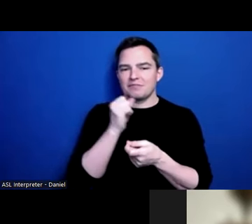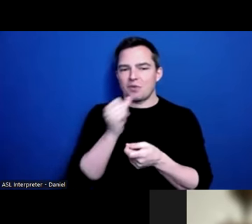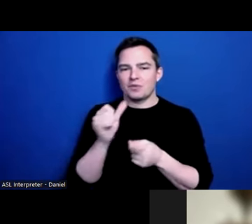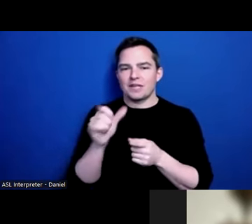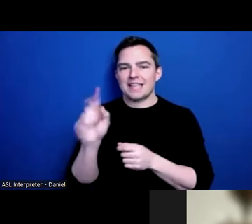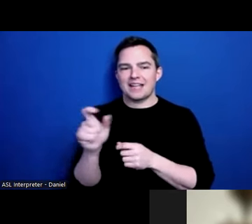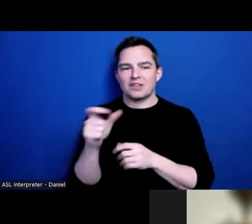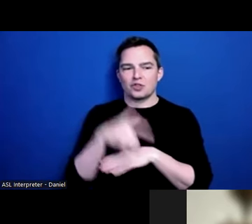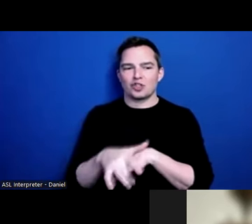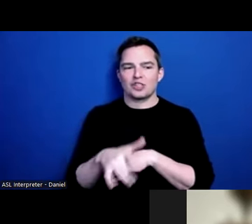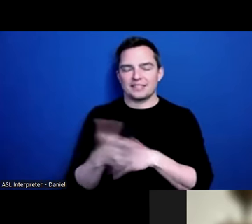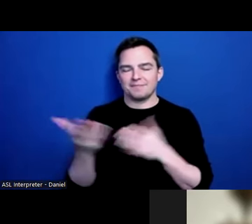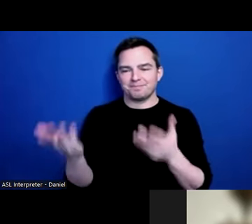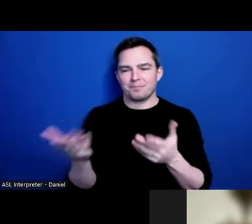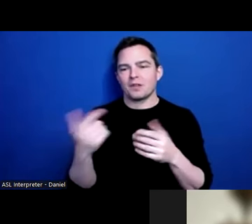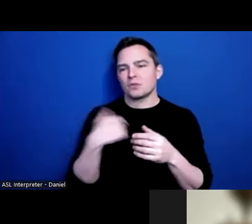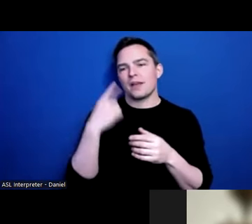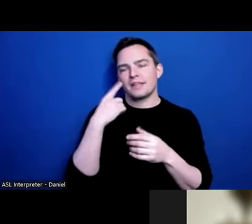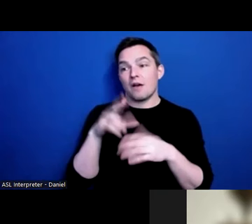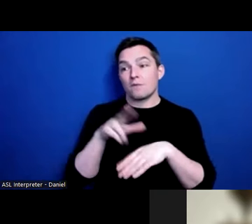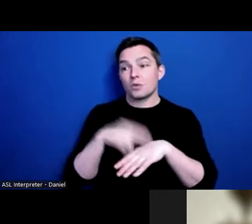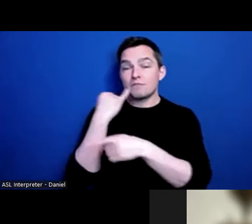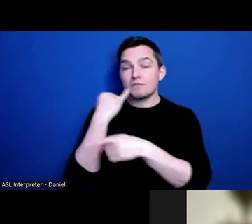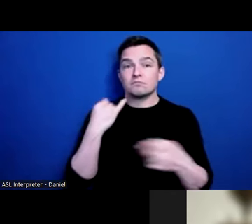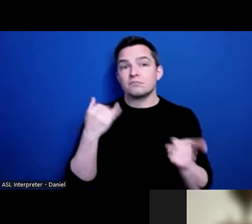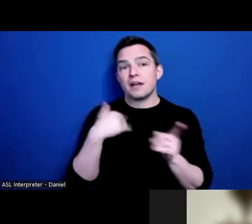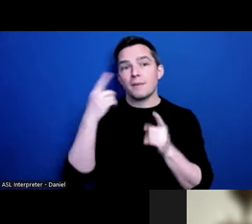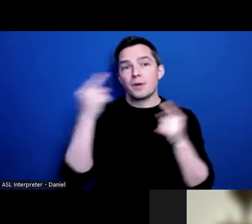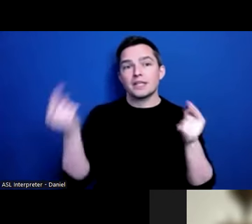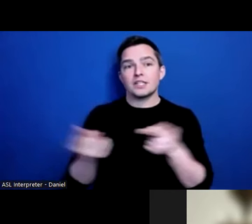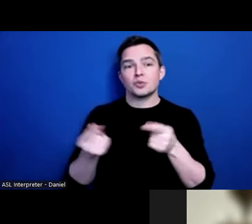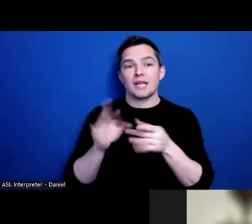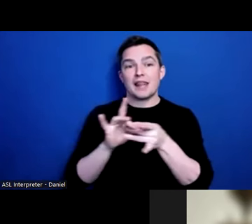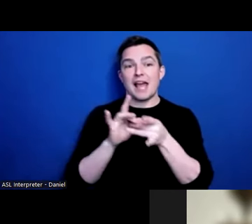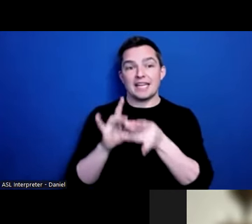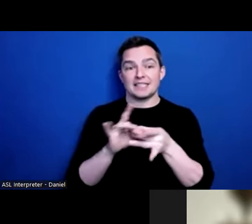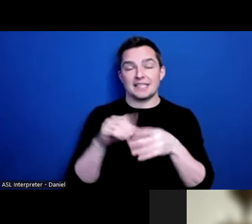So, I think, of course, if you have a Brain Injury Alliance in your state, because I know